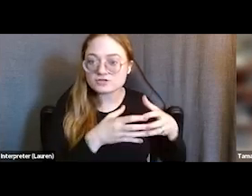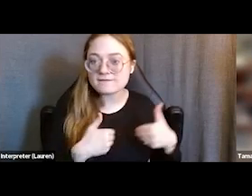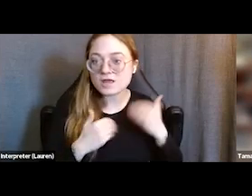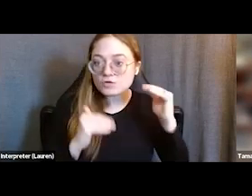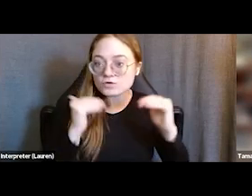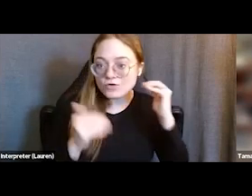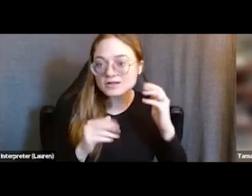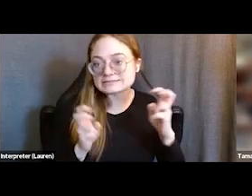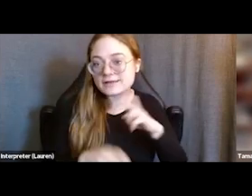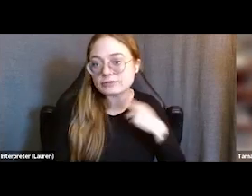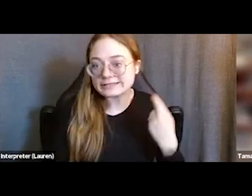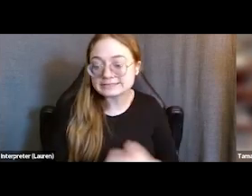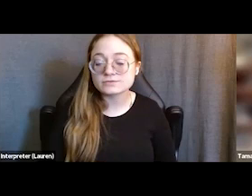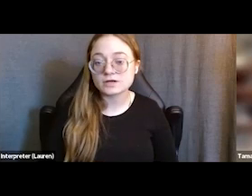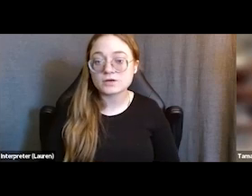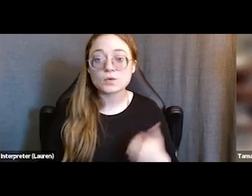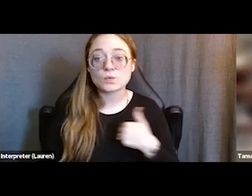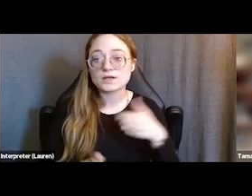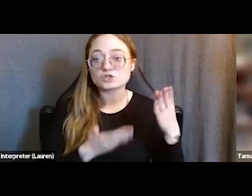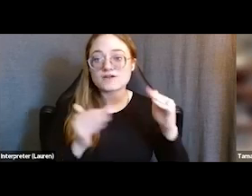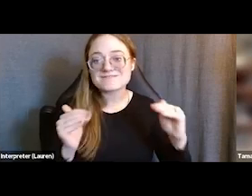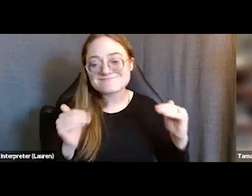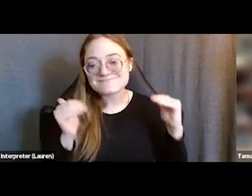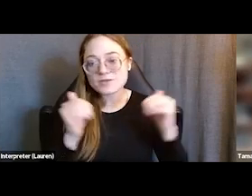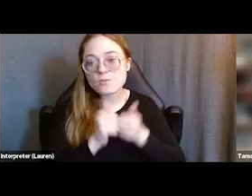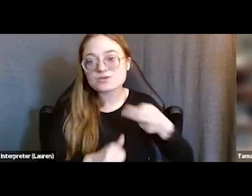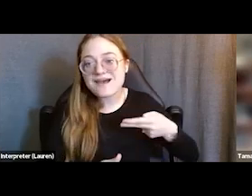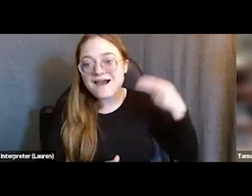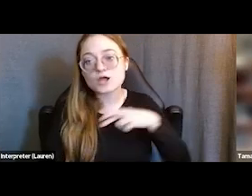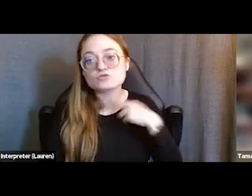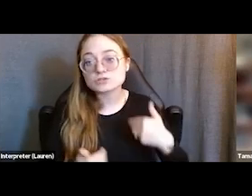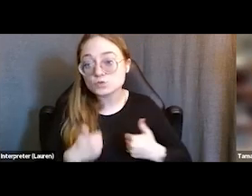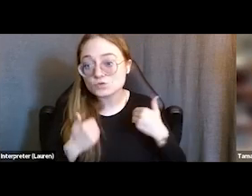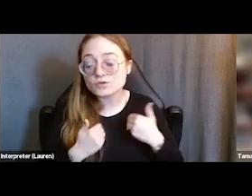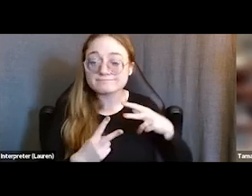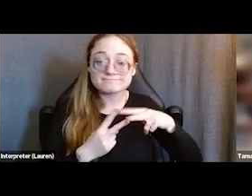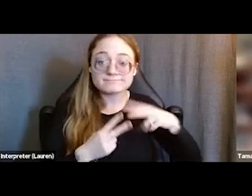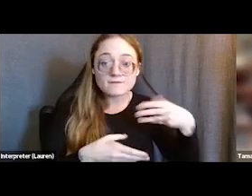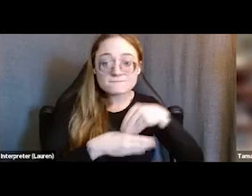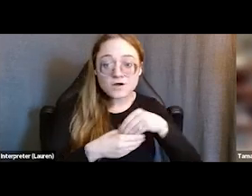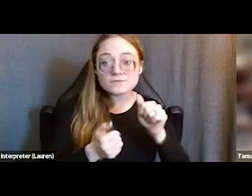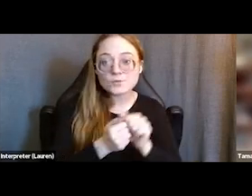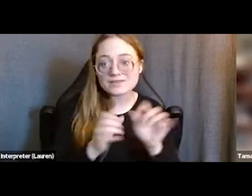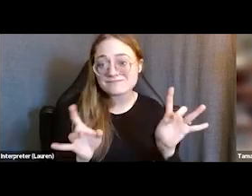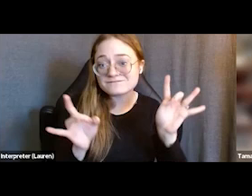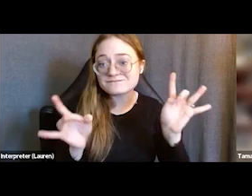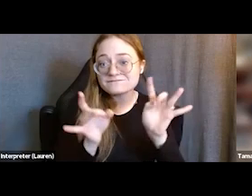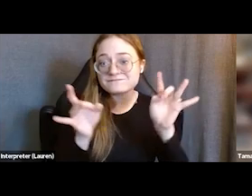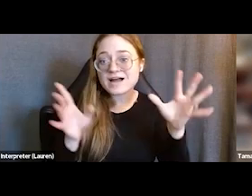is that we serve the highest risk youth. So, youth that are either involved in the majority of the violence in the cities that we serve,